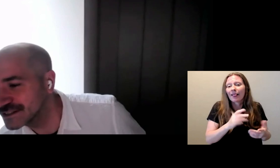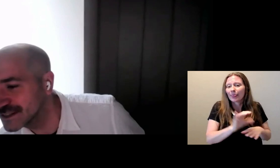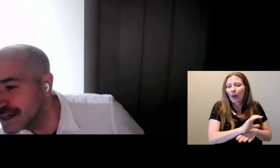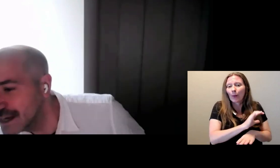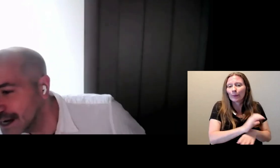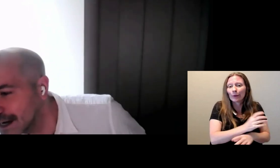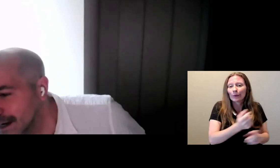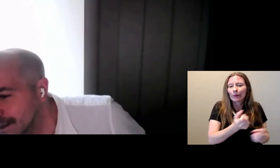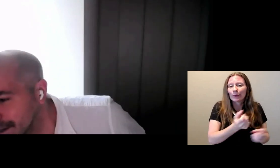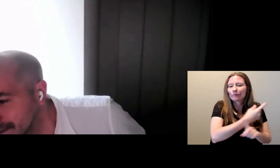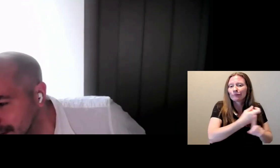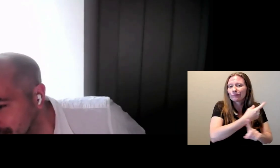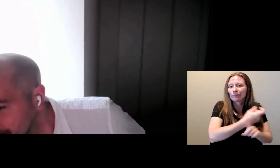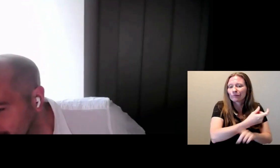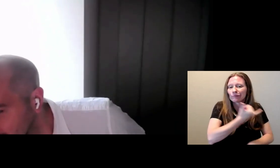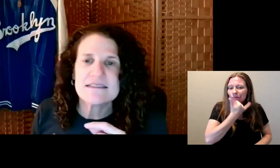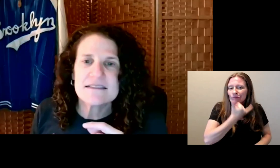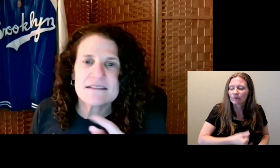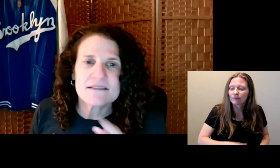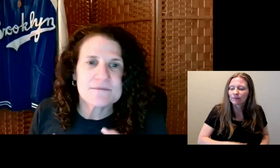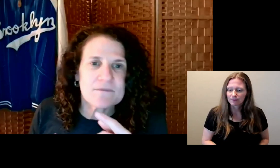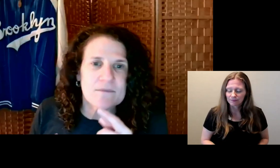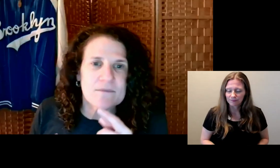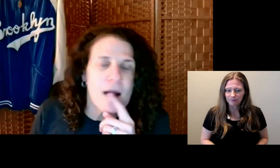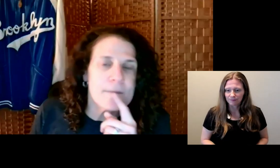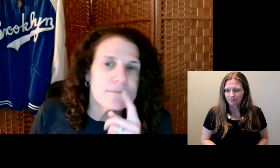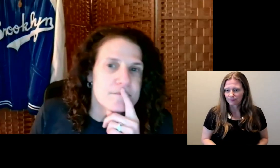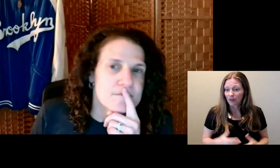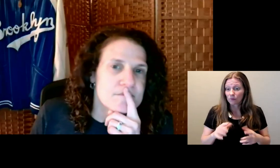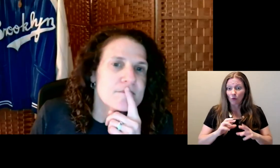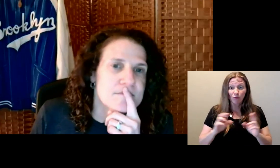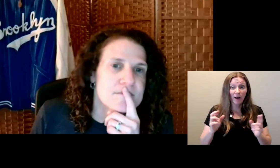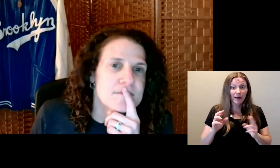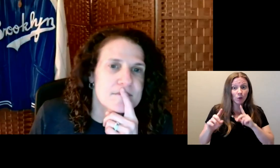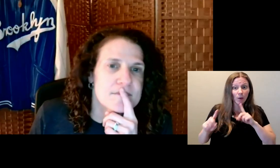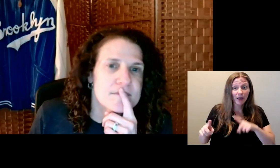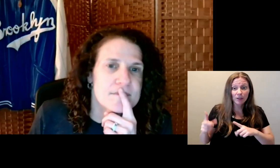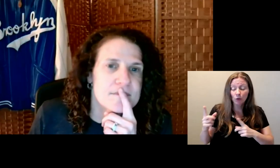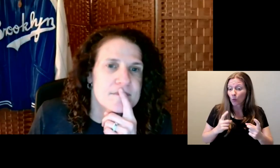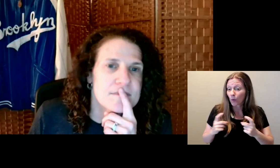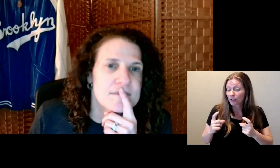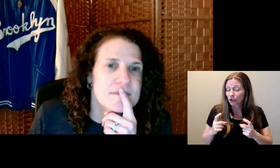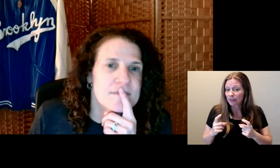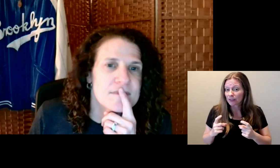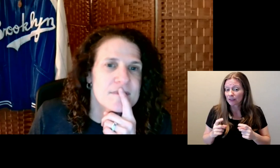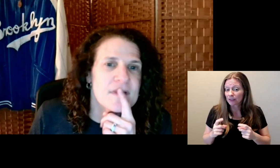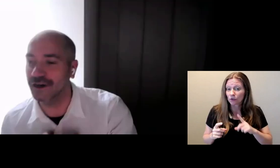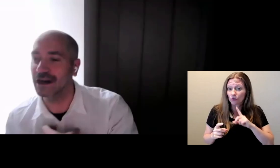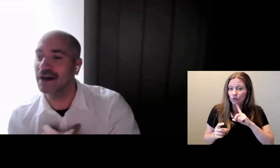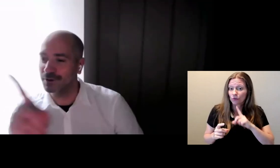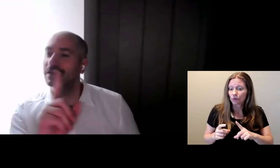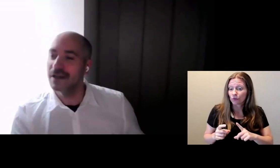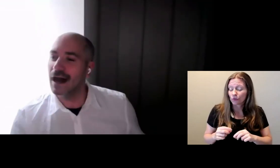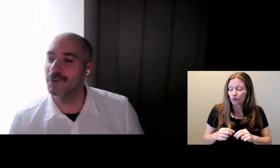I think the first one we have... Do you have the ones from Stacy? On YouTube? No, sorry.